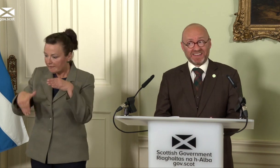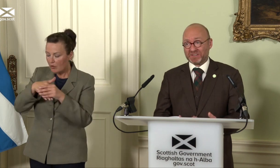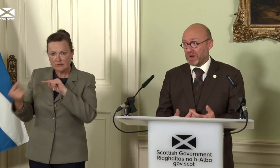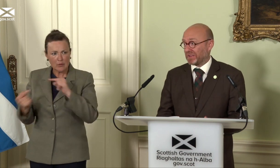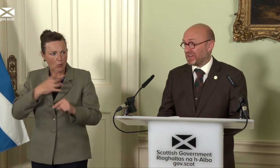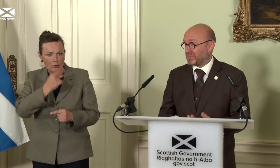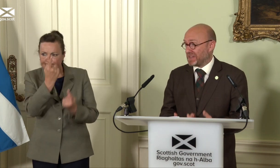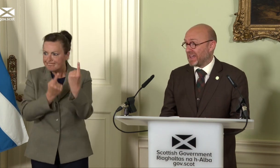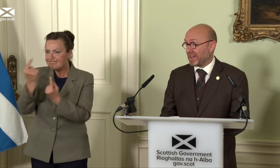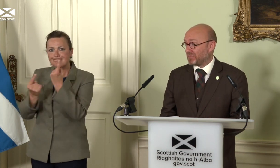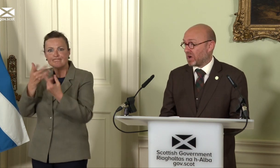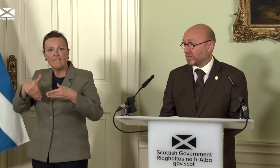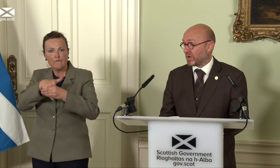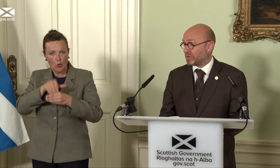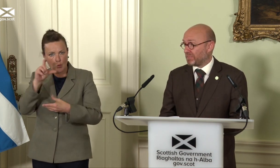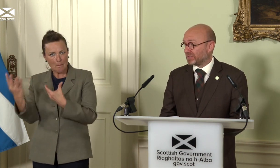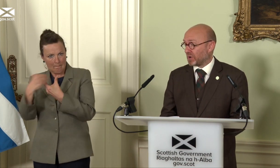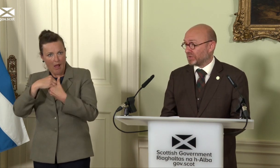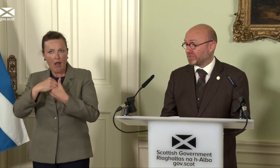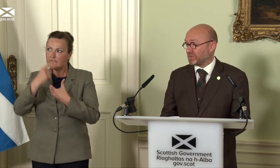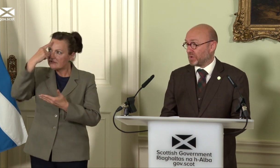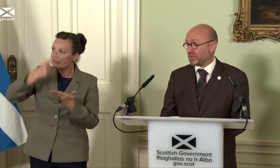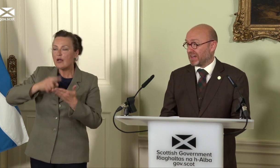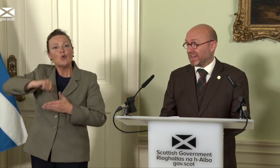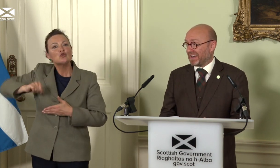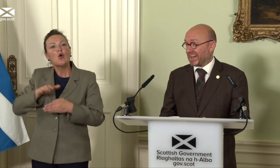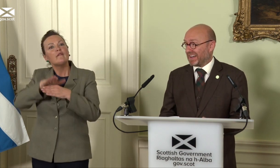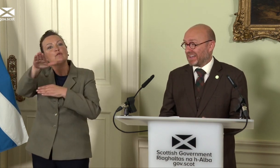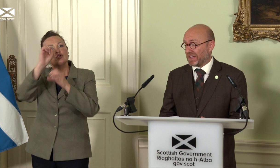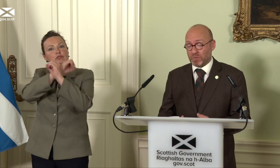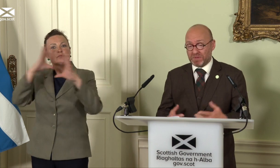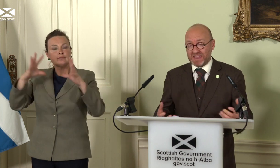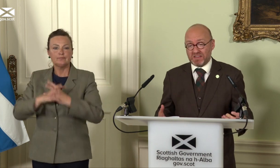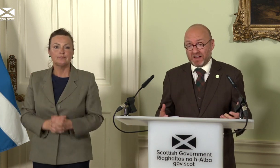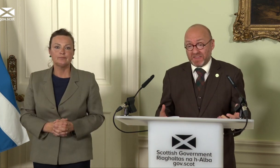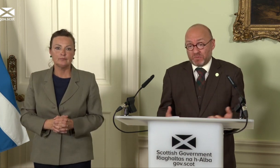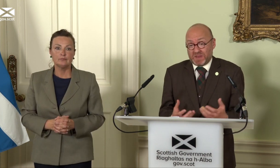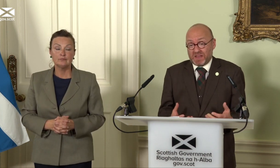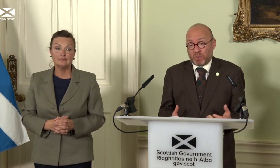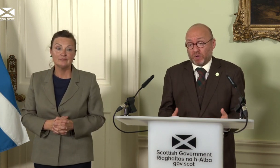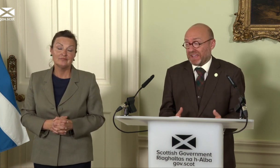as well and to be part of shaping Scotland’s future. It would be… I think it would be appalling